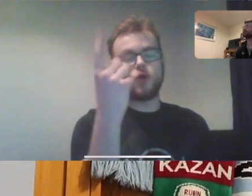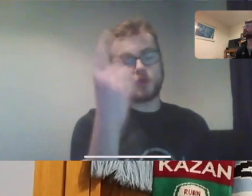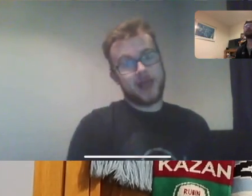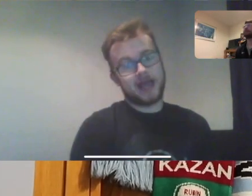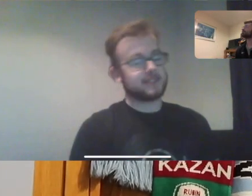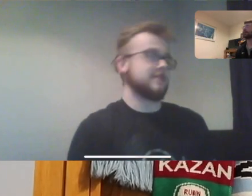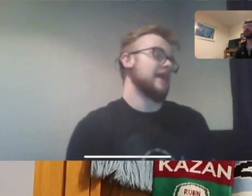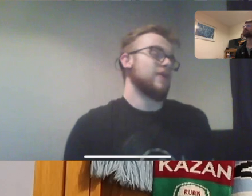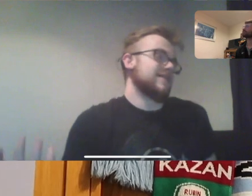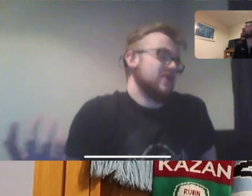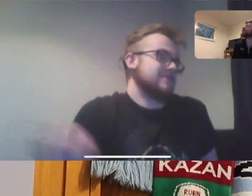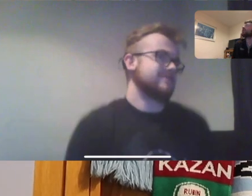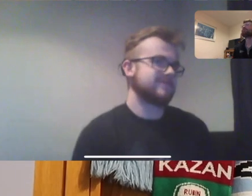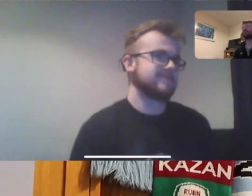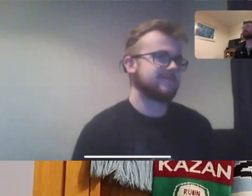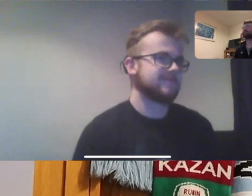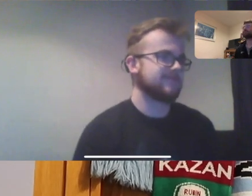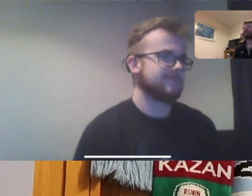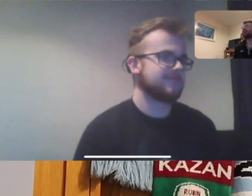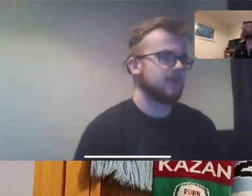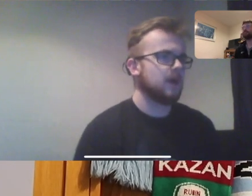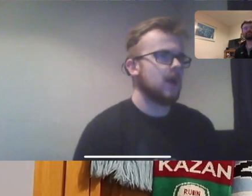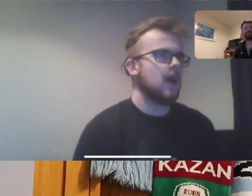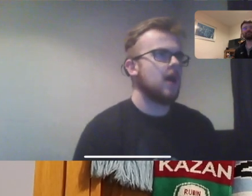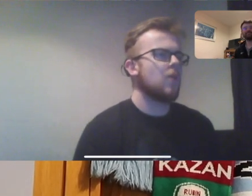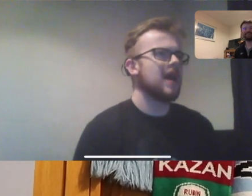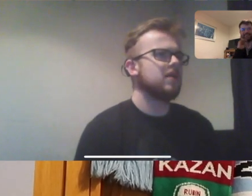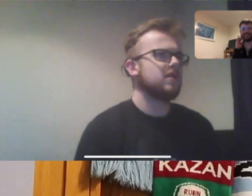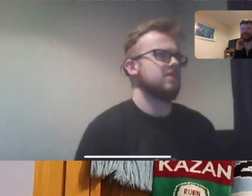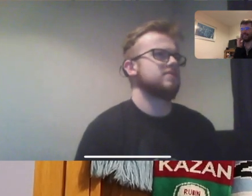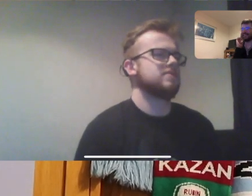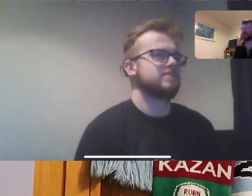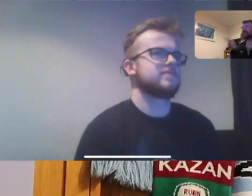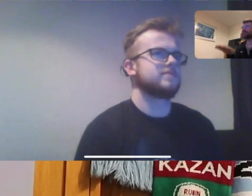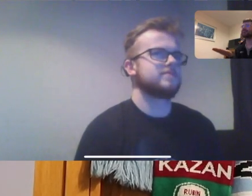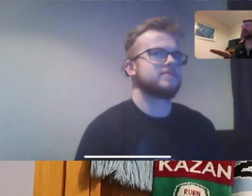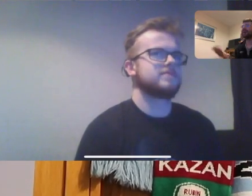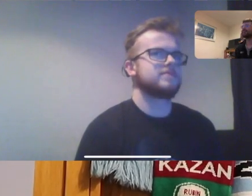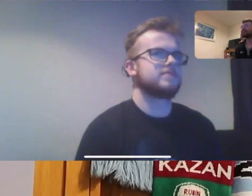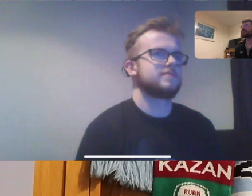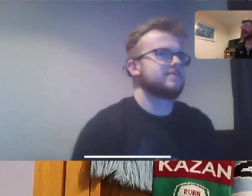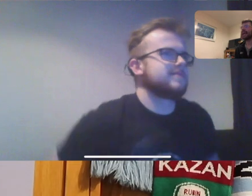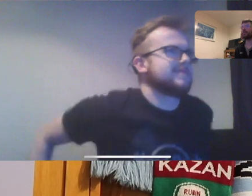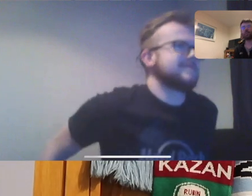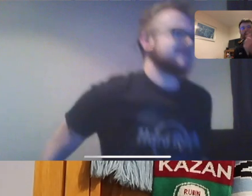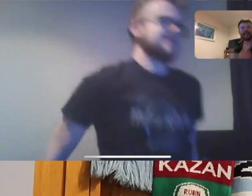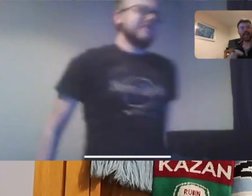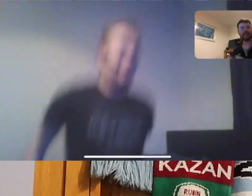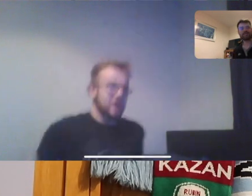Rhys: let's see who is the best Thomas: ...no Rhys: Fair enough dude Thomas: no... we can't Rhy: Why not? Thomas: (*beard scratching noises) Thomas: because! Thomas: this is a game! Thomas: one game so this is one...